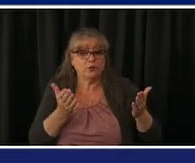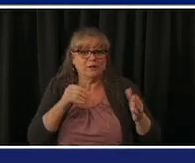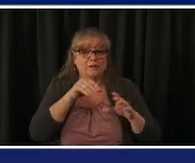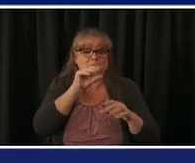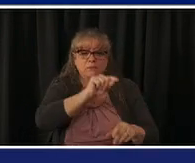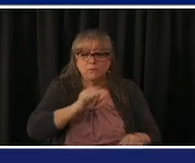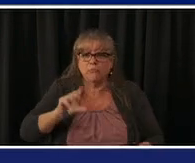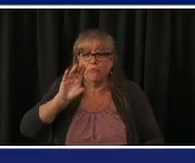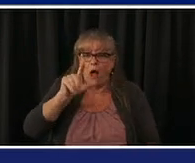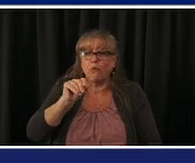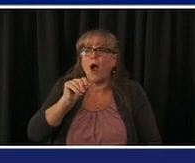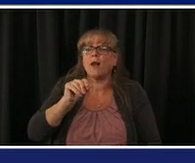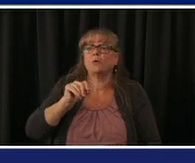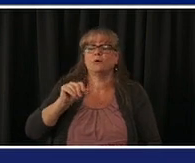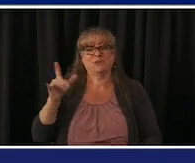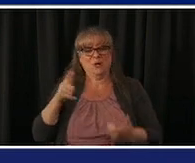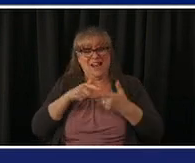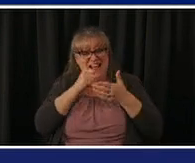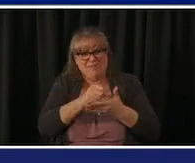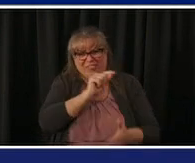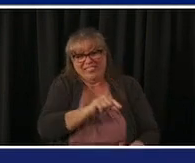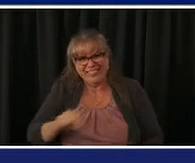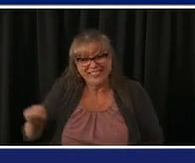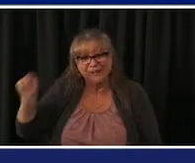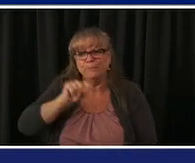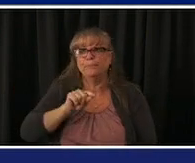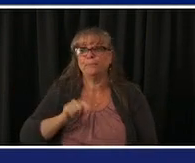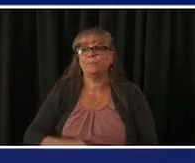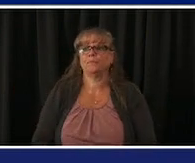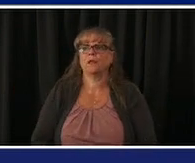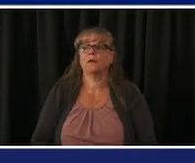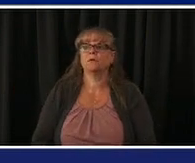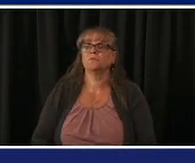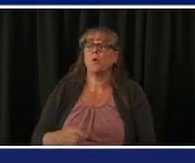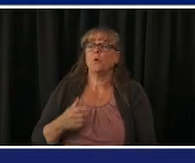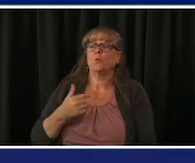and by the way we say take vaccine and same here it means use vaccine within three or four days no